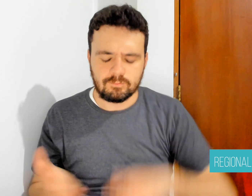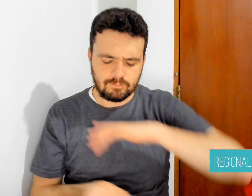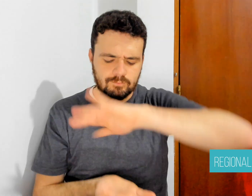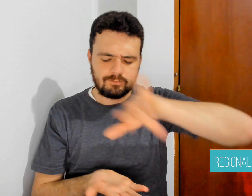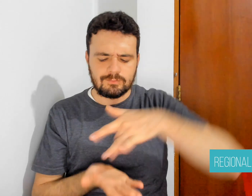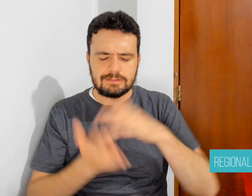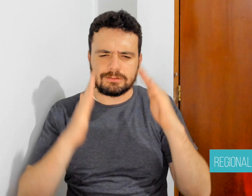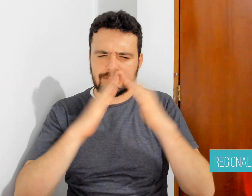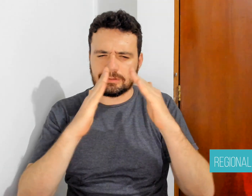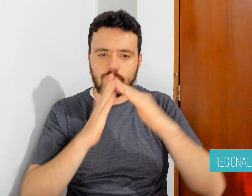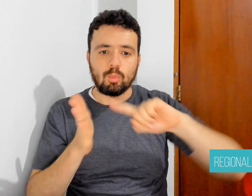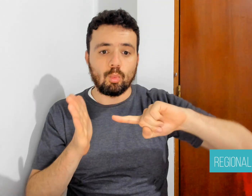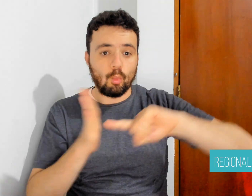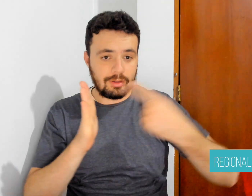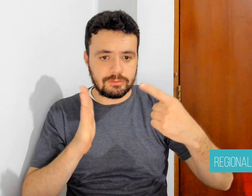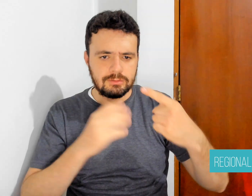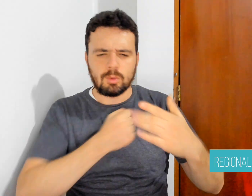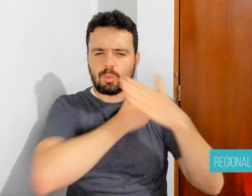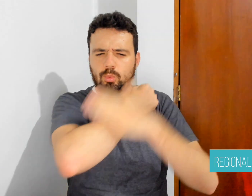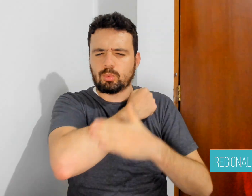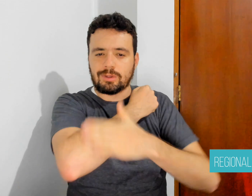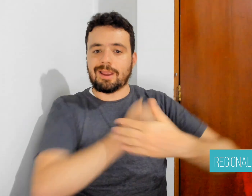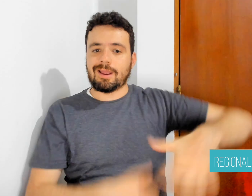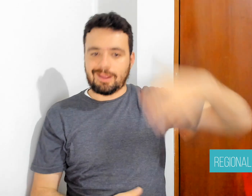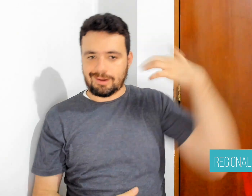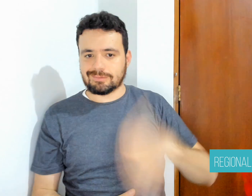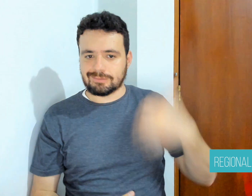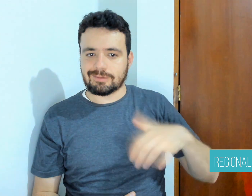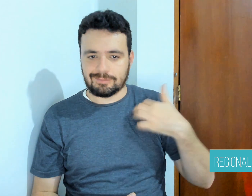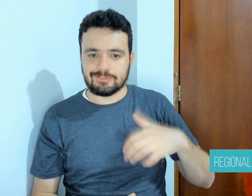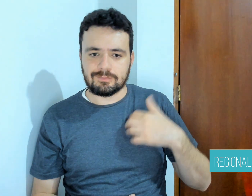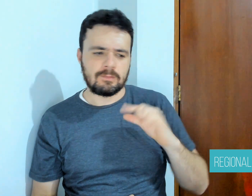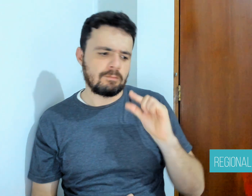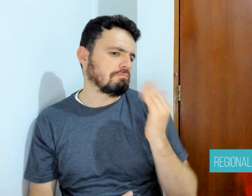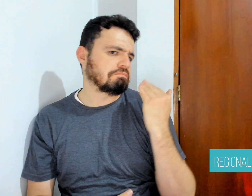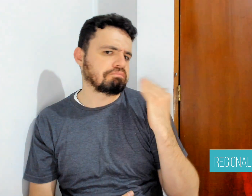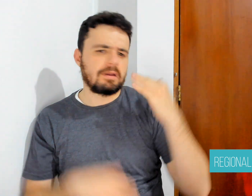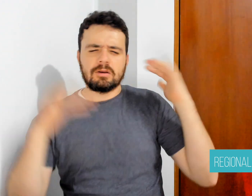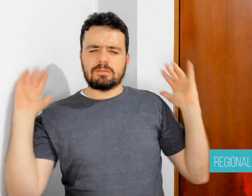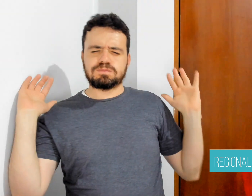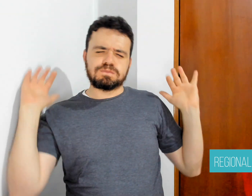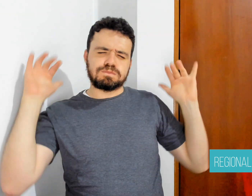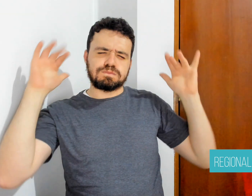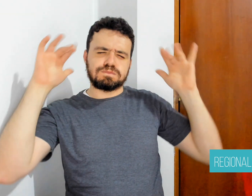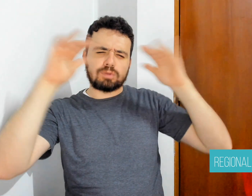In Buenos Aires, Argentina, the international tournament will take